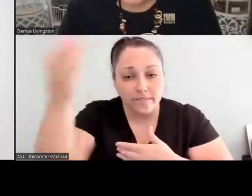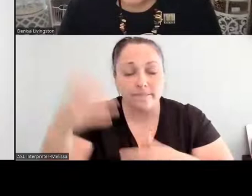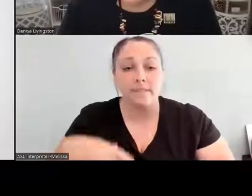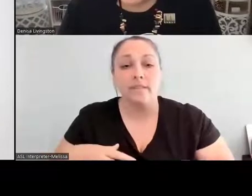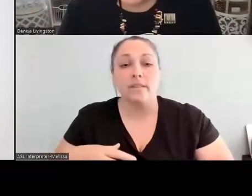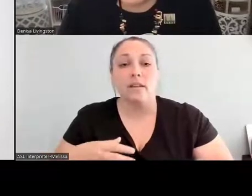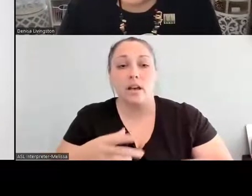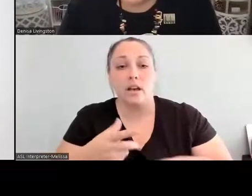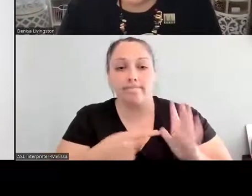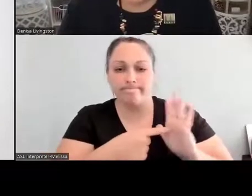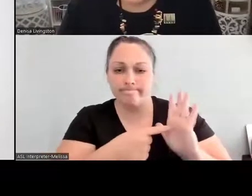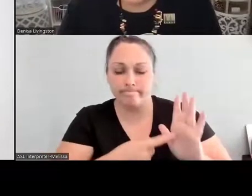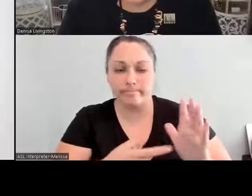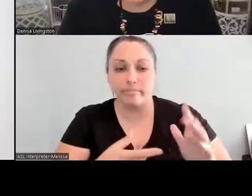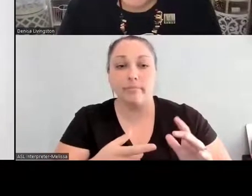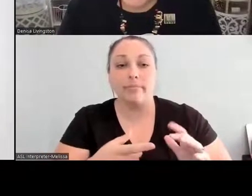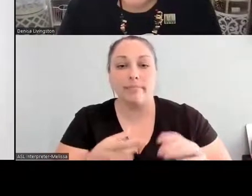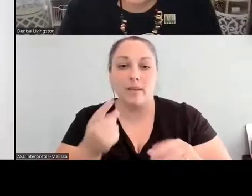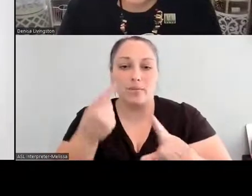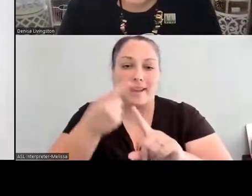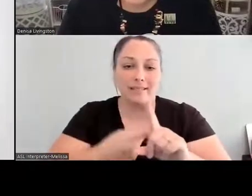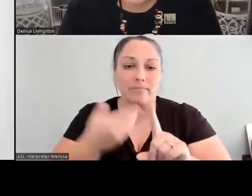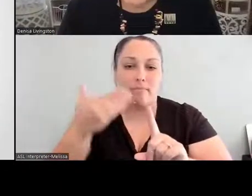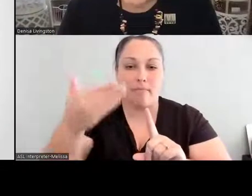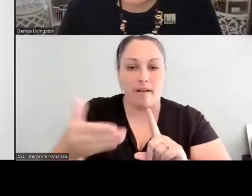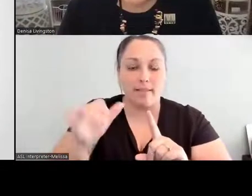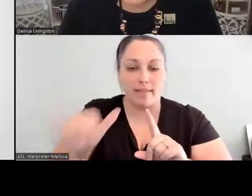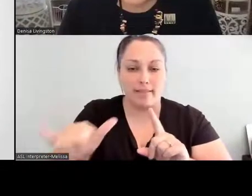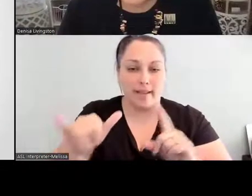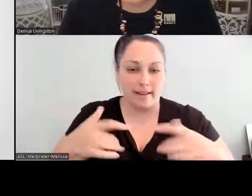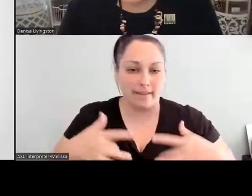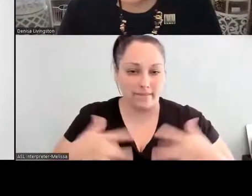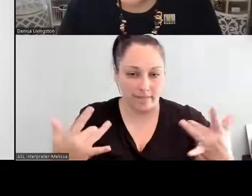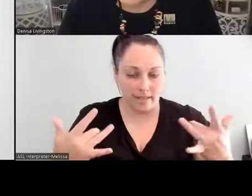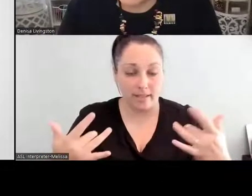But also moving forward, we've had these different events and